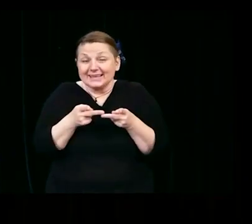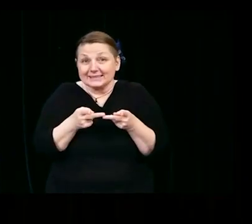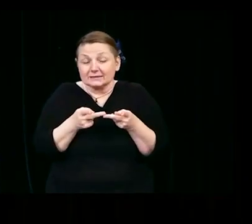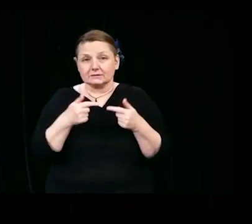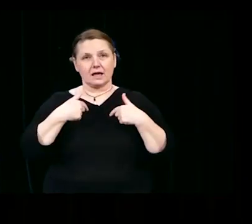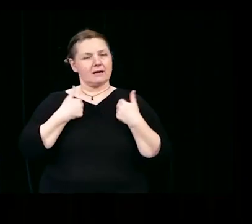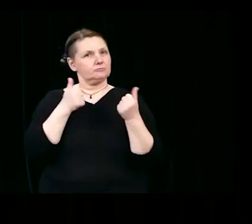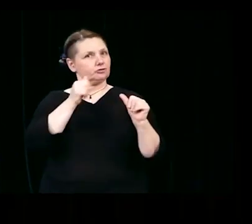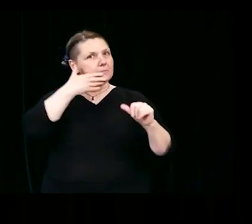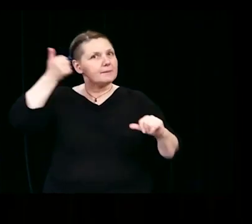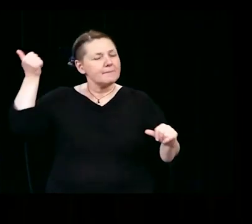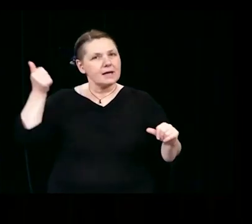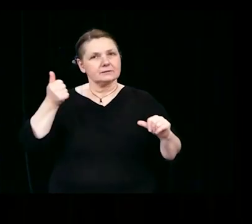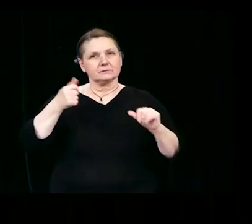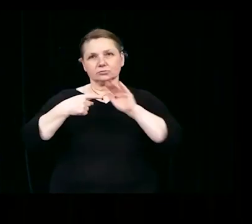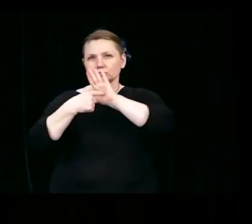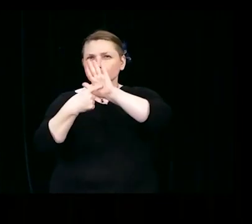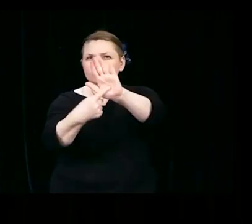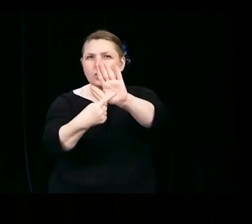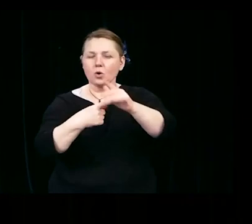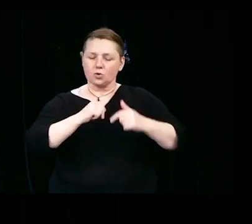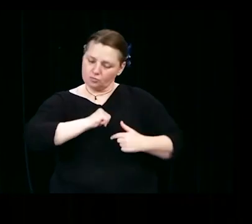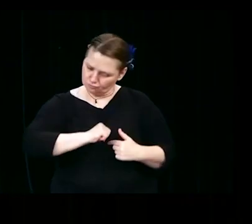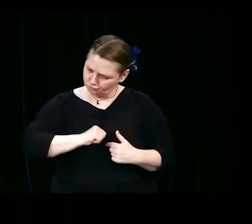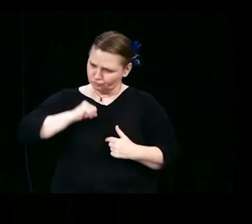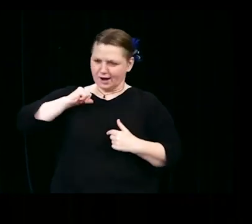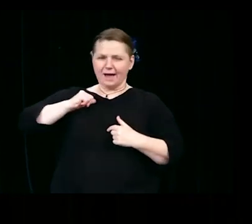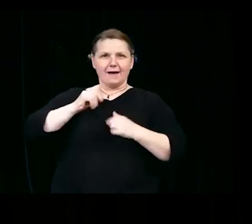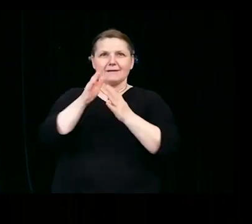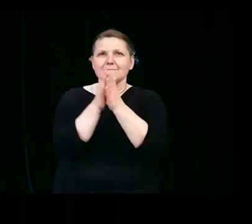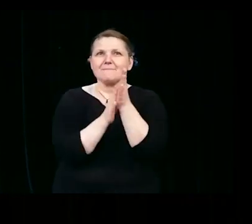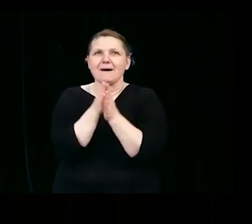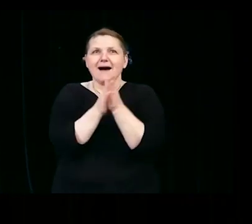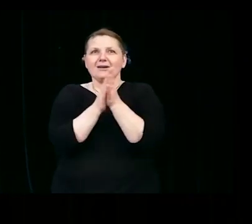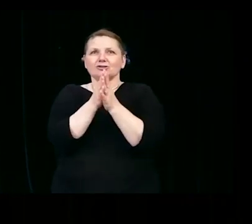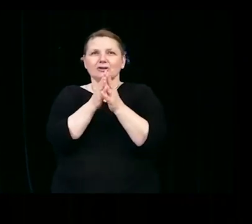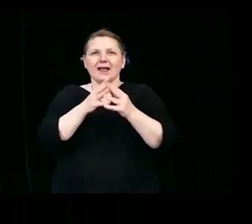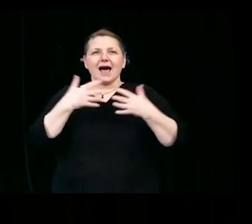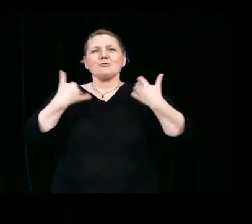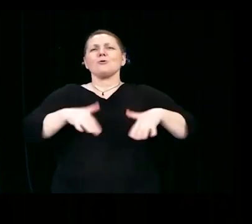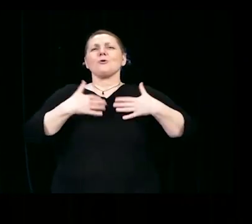to share my pride and passion with the HCC graduates.